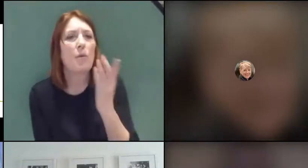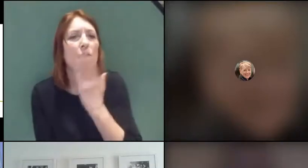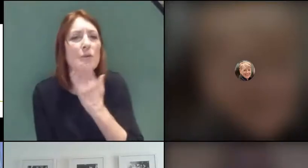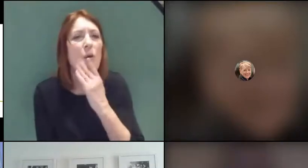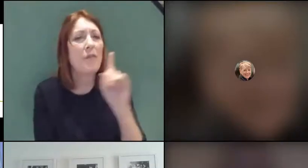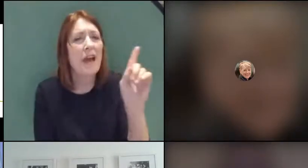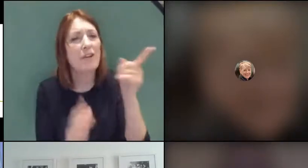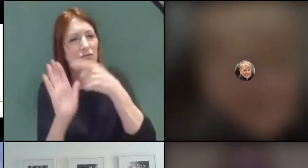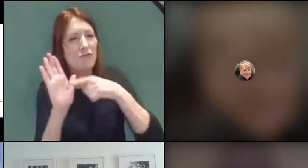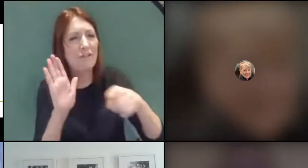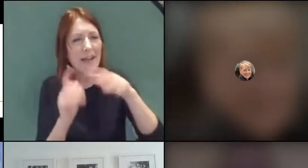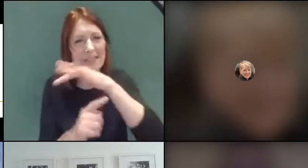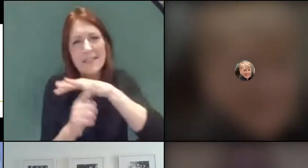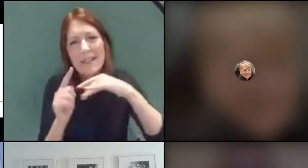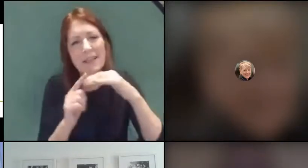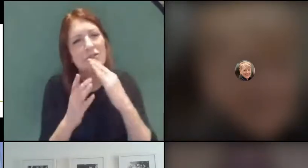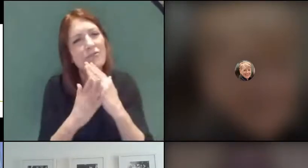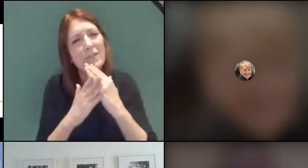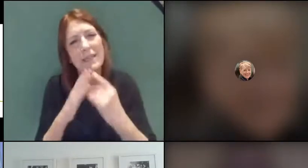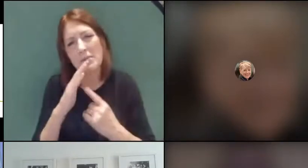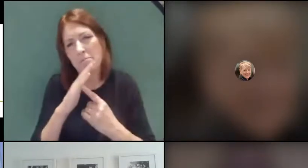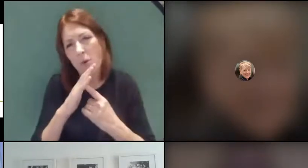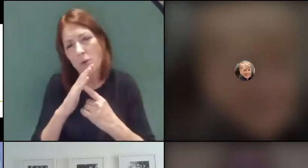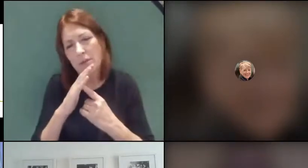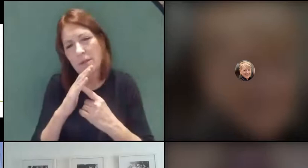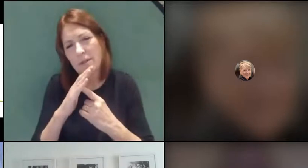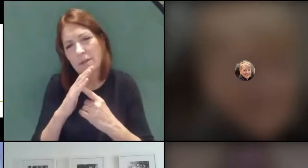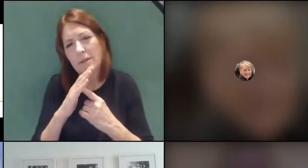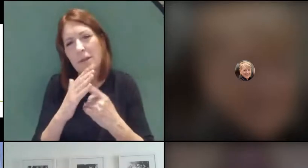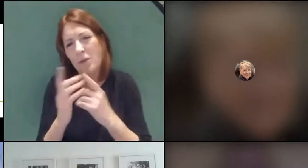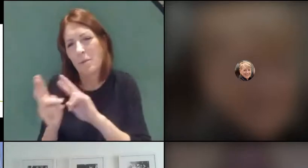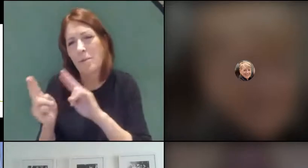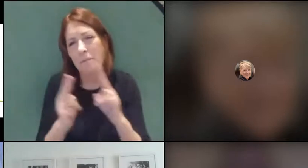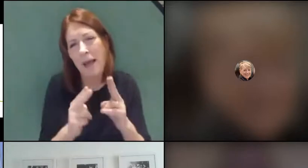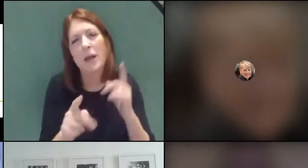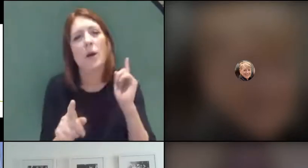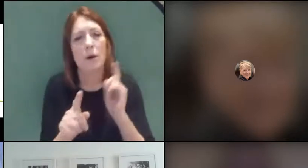society and it's really important that, where possible, we get you back as quickly as possible.